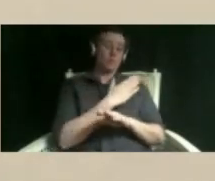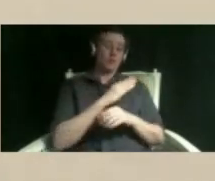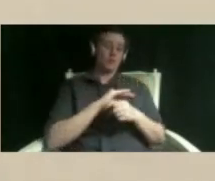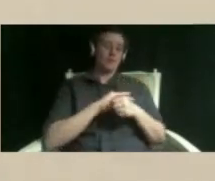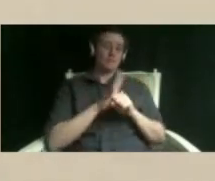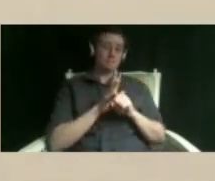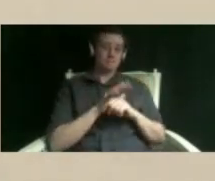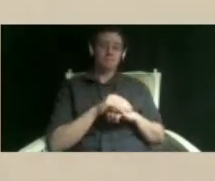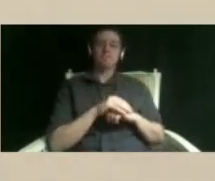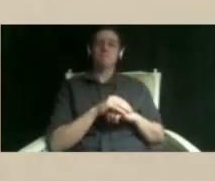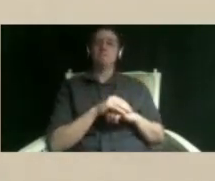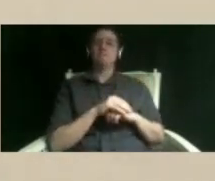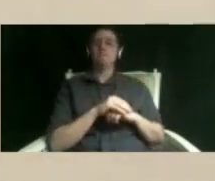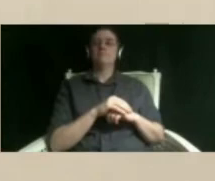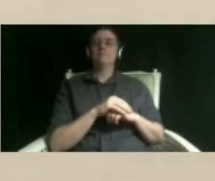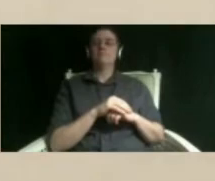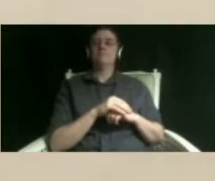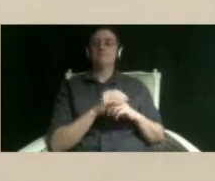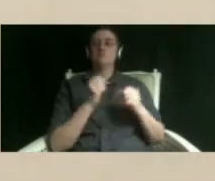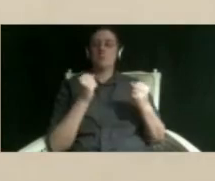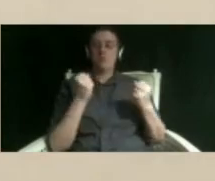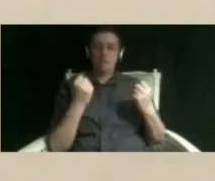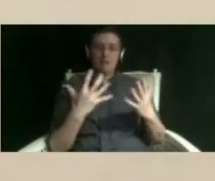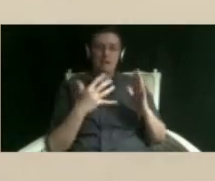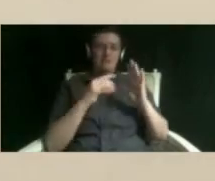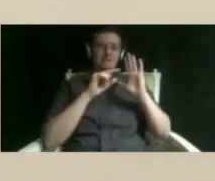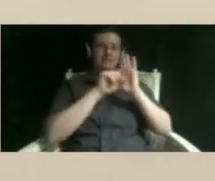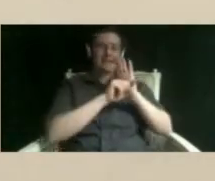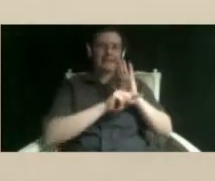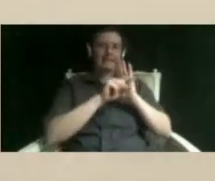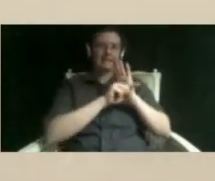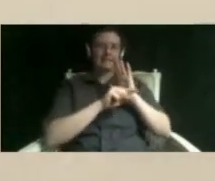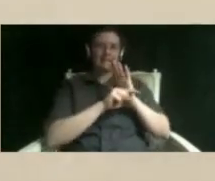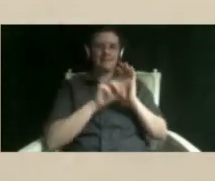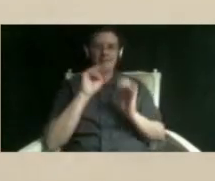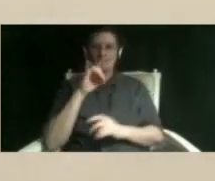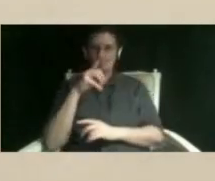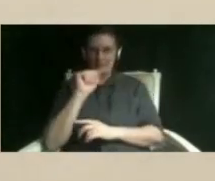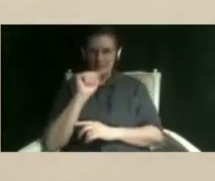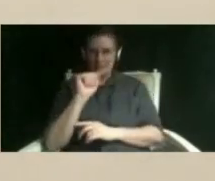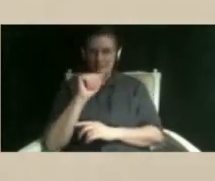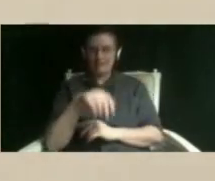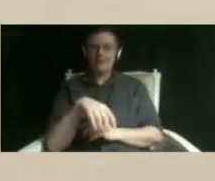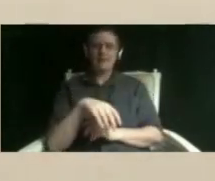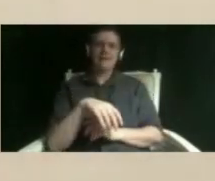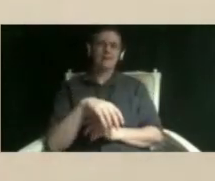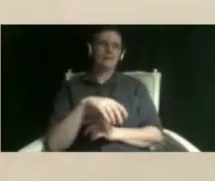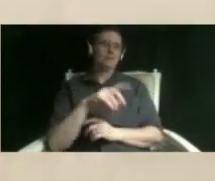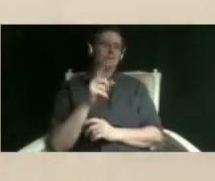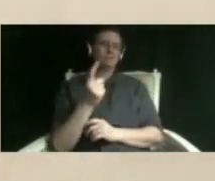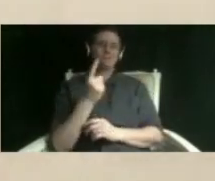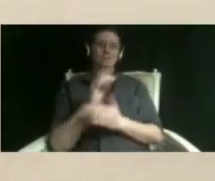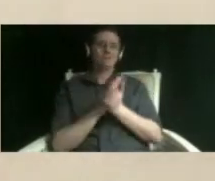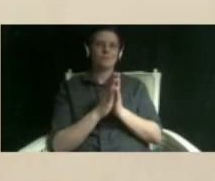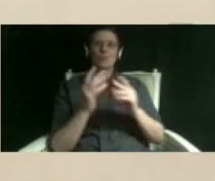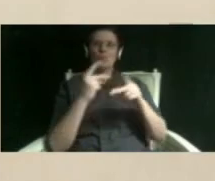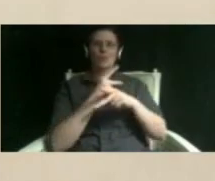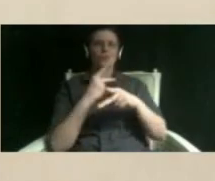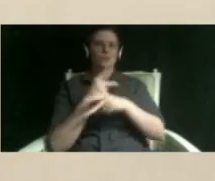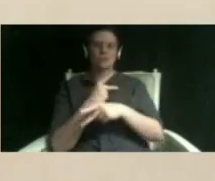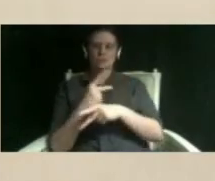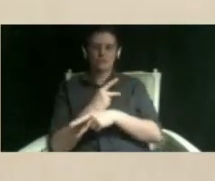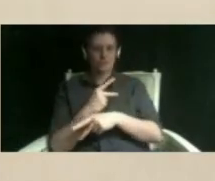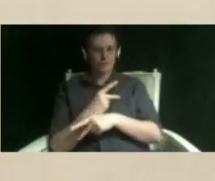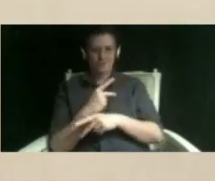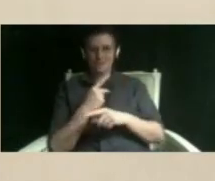was a lot of negative media and it only got worse as the pandemic in 2020 started